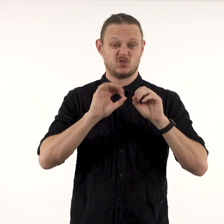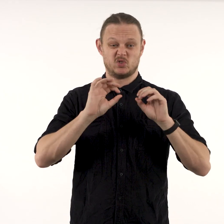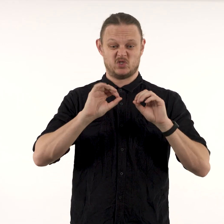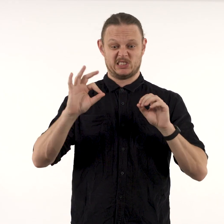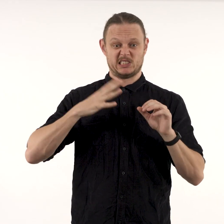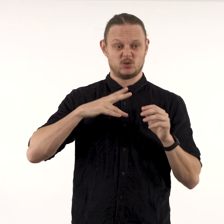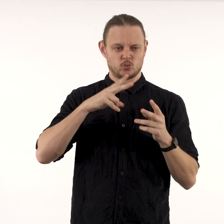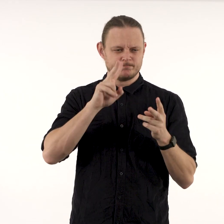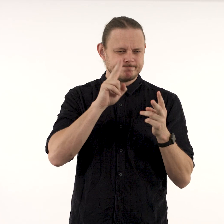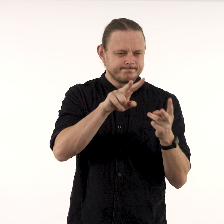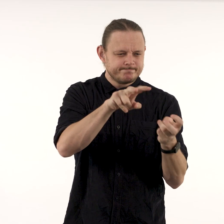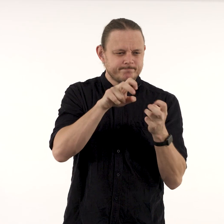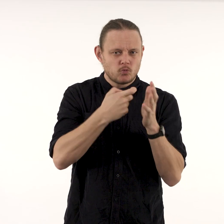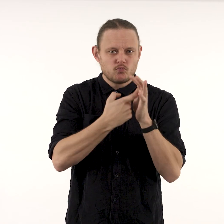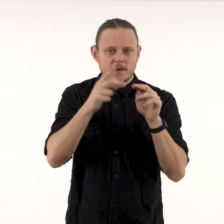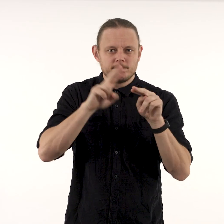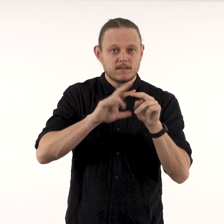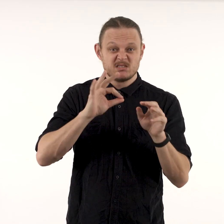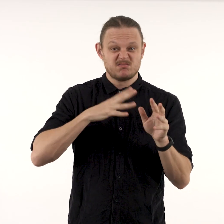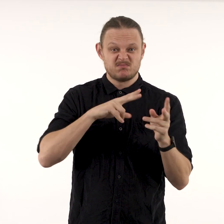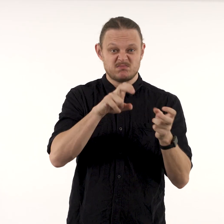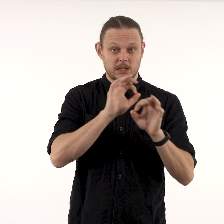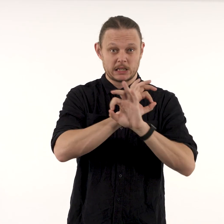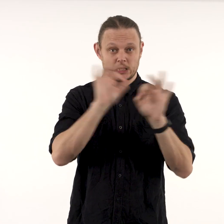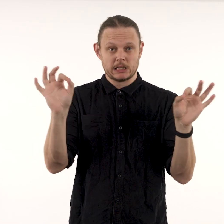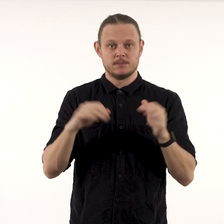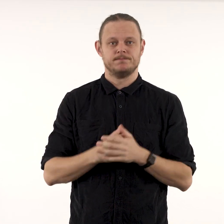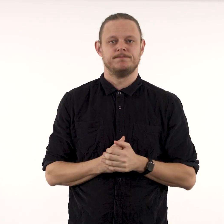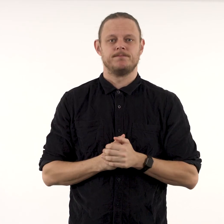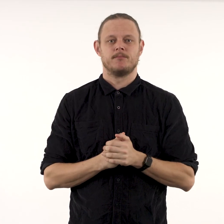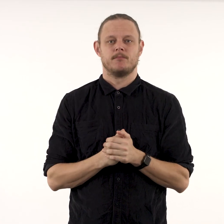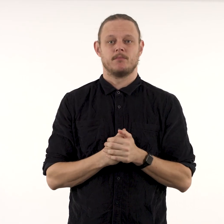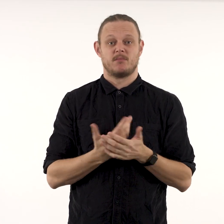I didn't need a visual reference to paint from; I felt it.